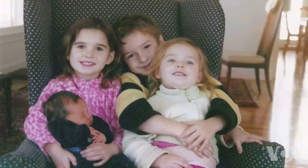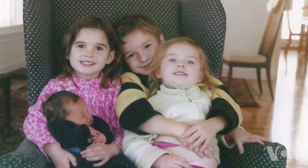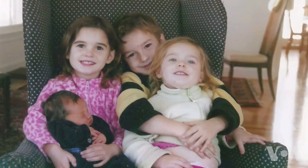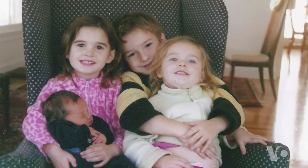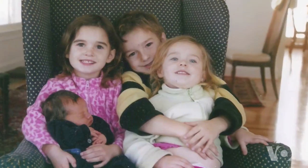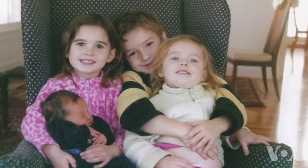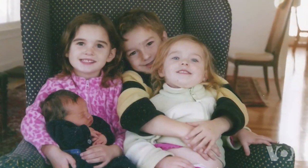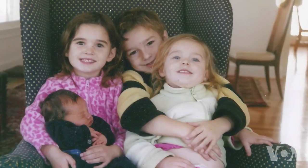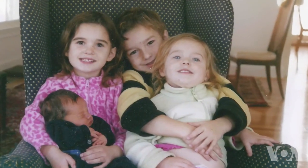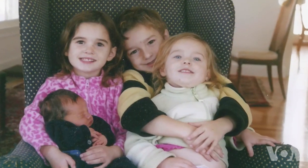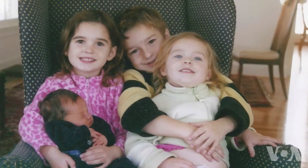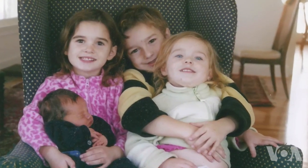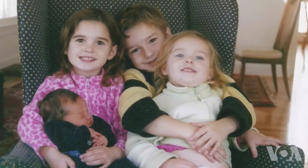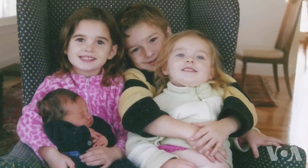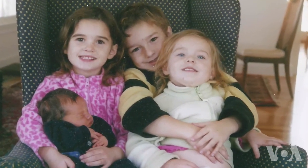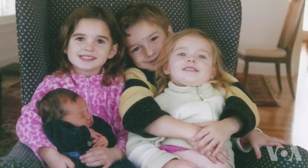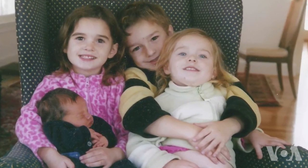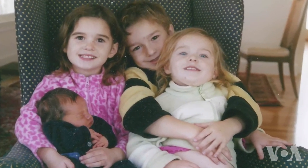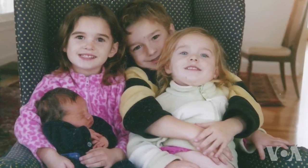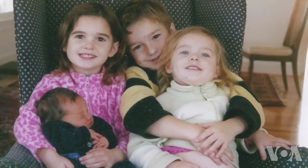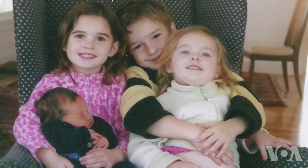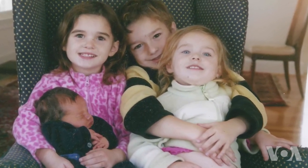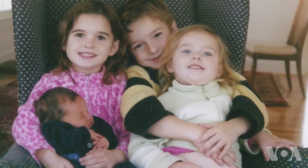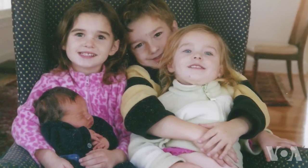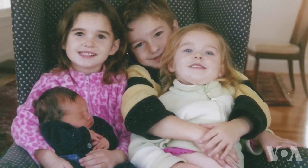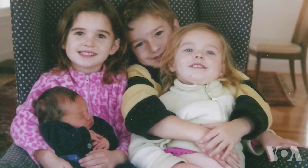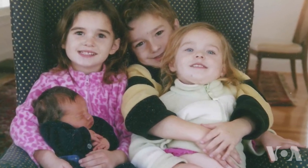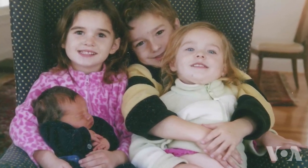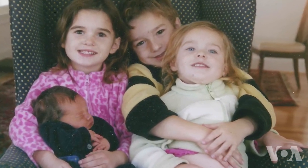Now we have 4 kids and live in Ocean City, Maryland.